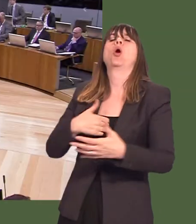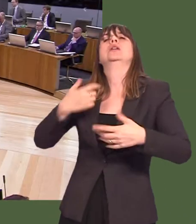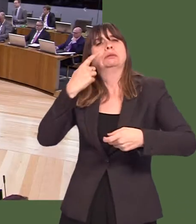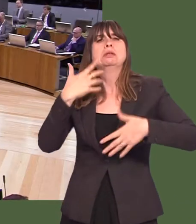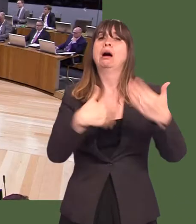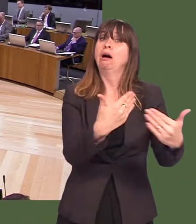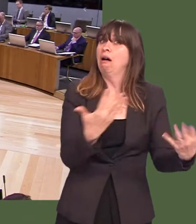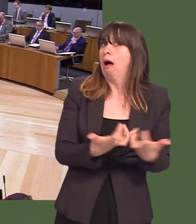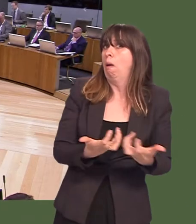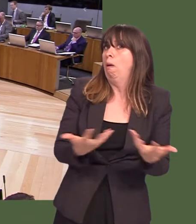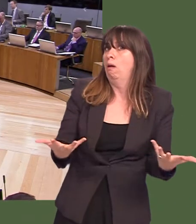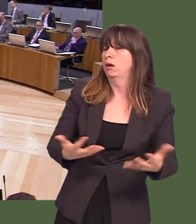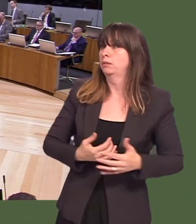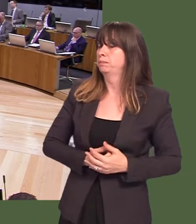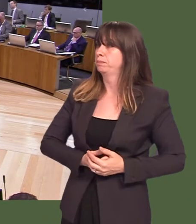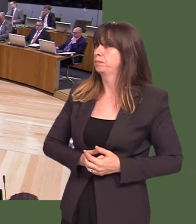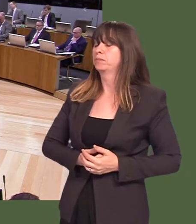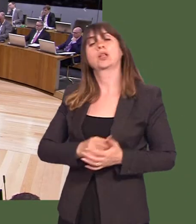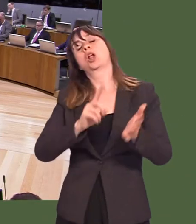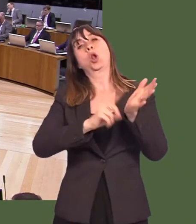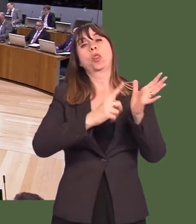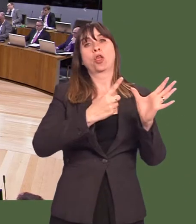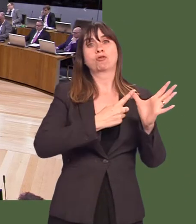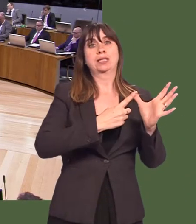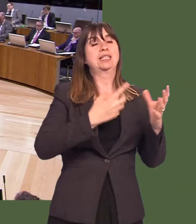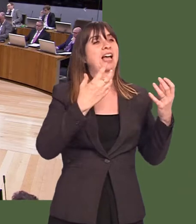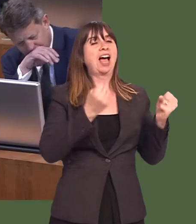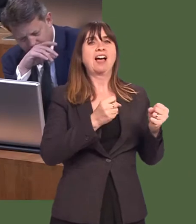Carwyn Jones: We know that itís hugely important that local authorities, when they develop